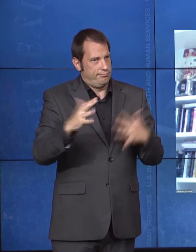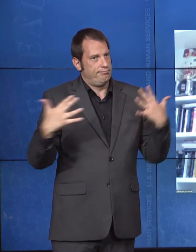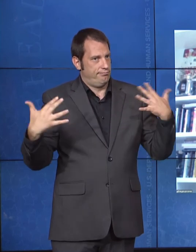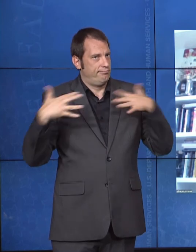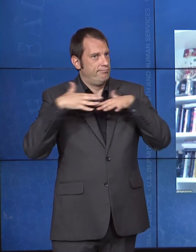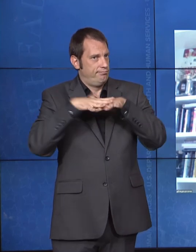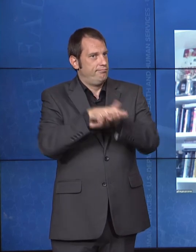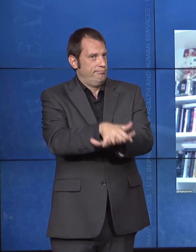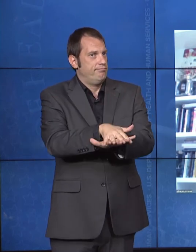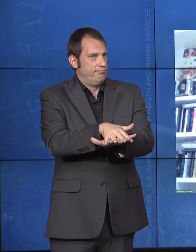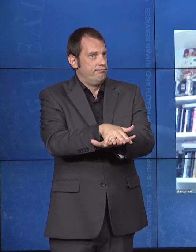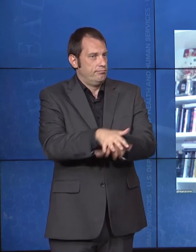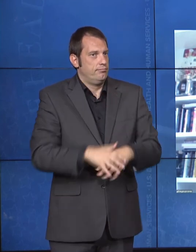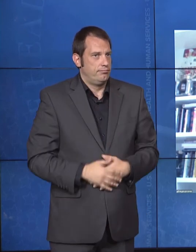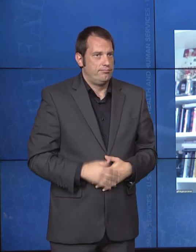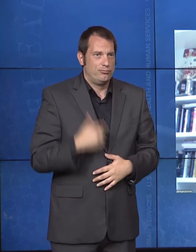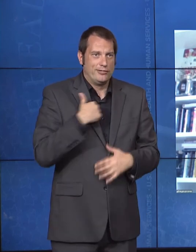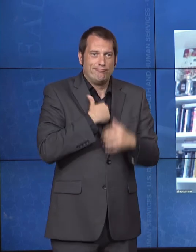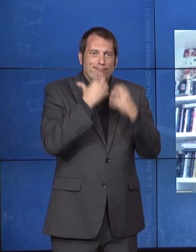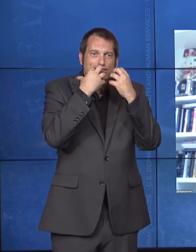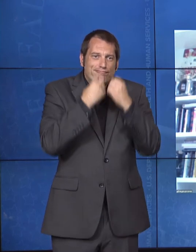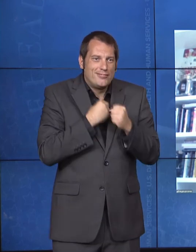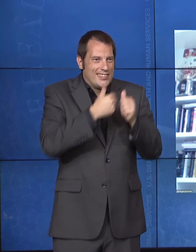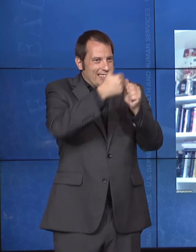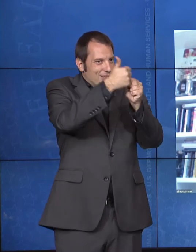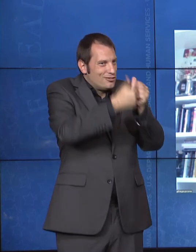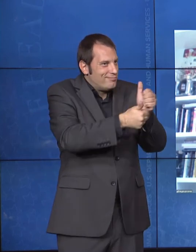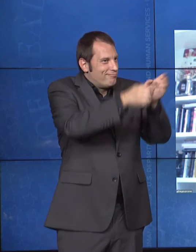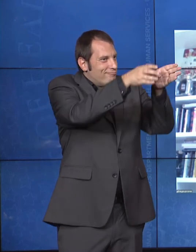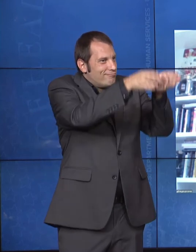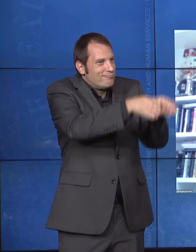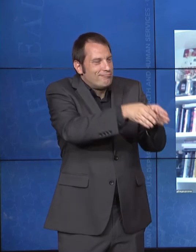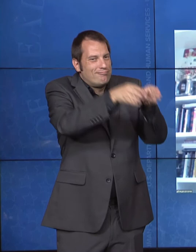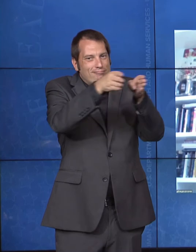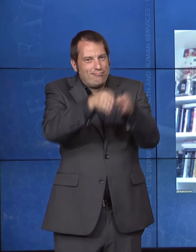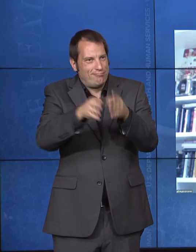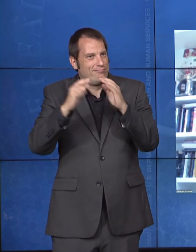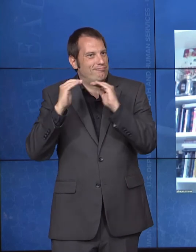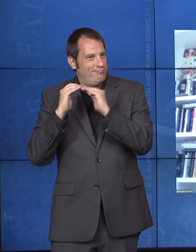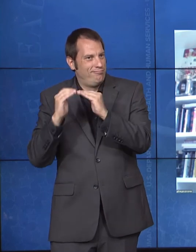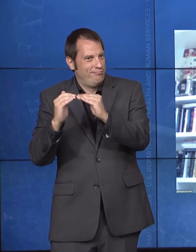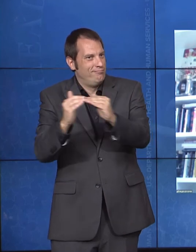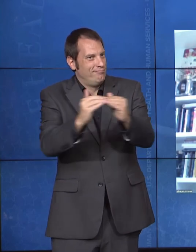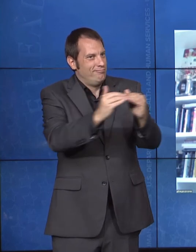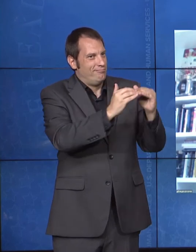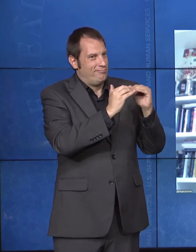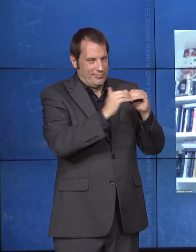as being equal and do the same equality and fundamental dignity. And that's what I hope